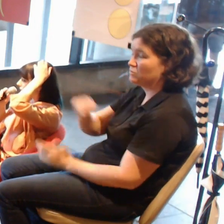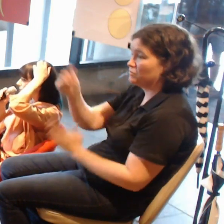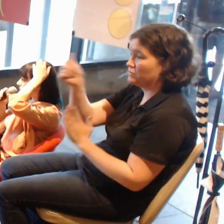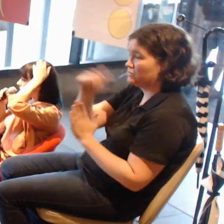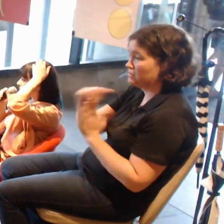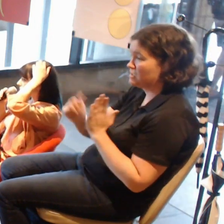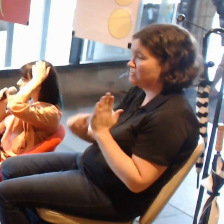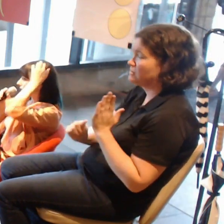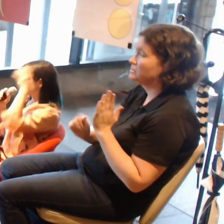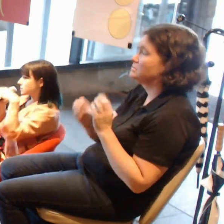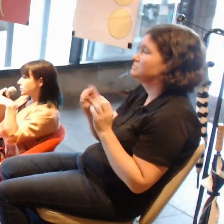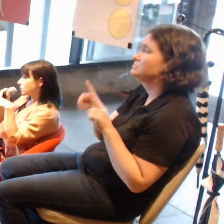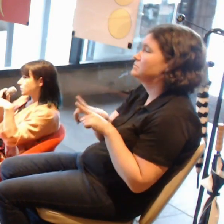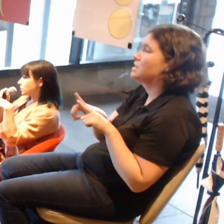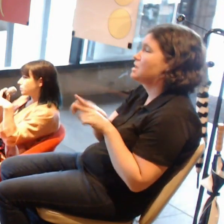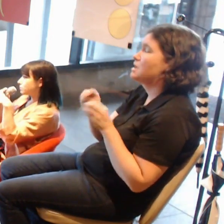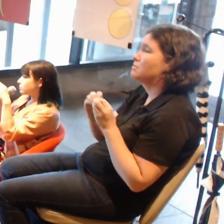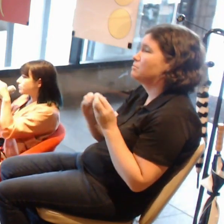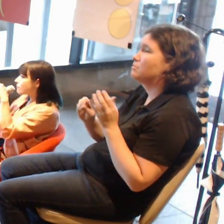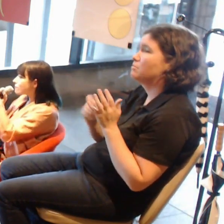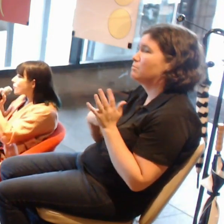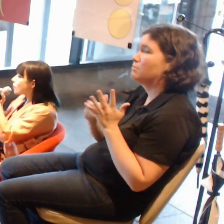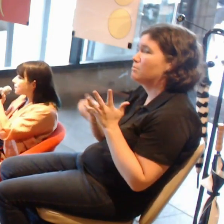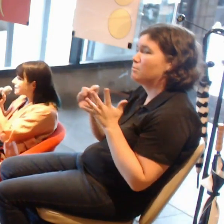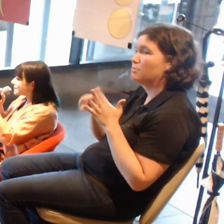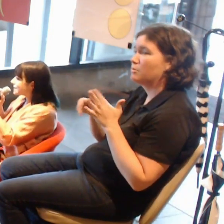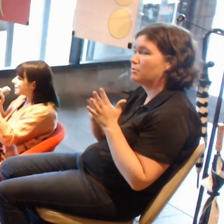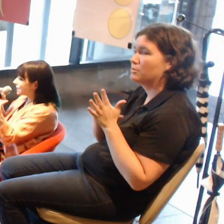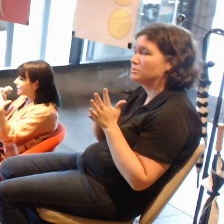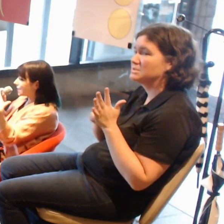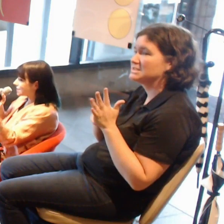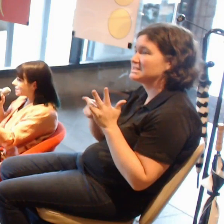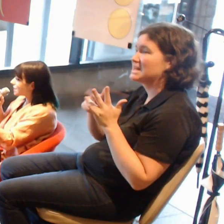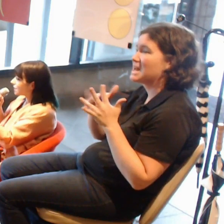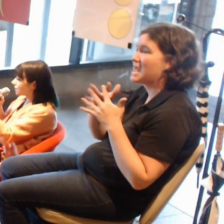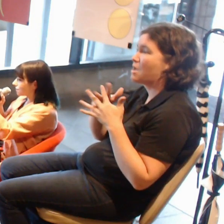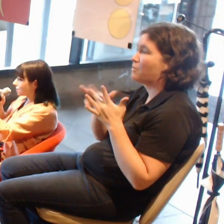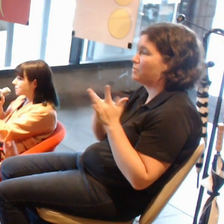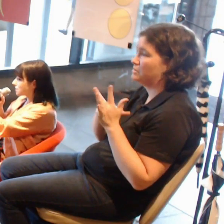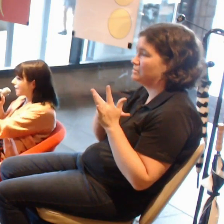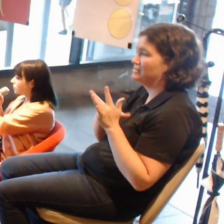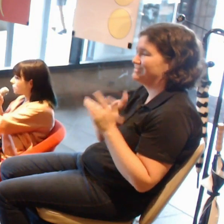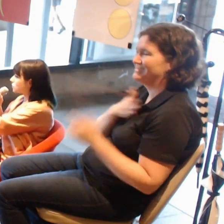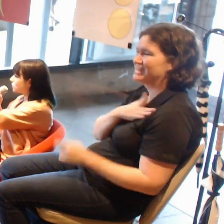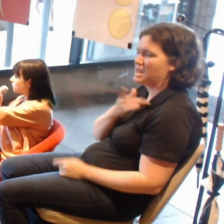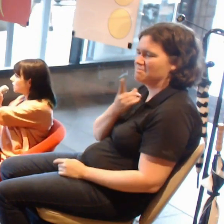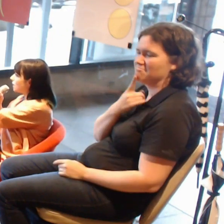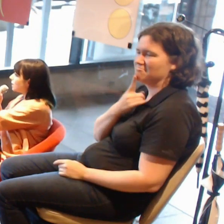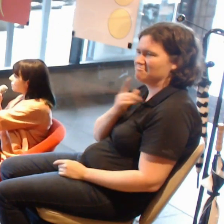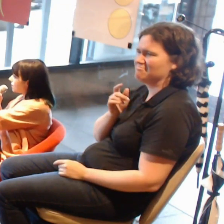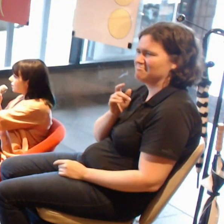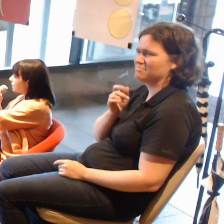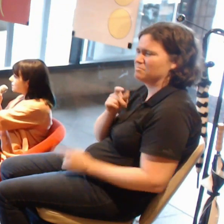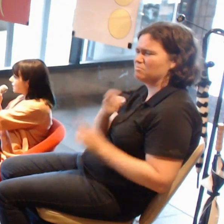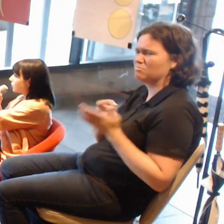that is attached to the technology of the time,